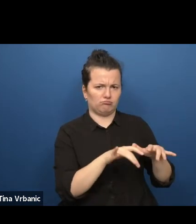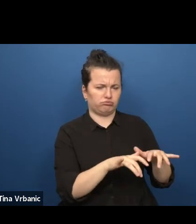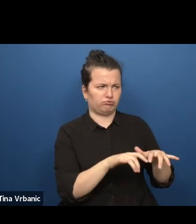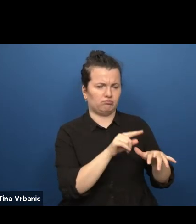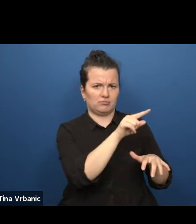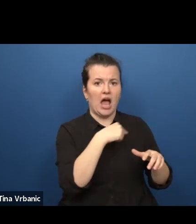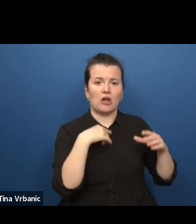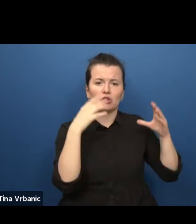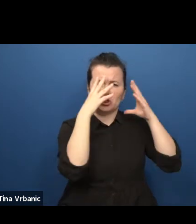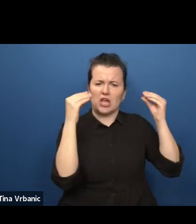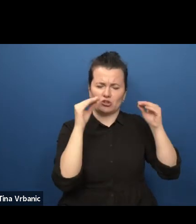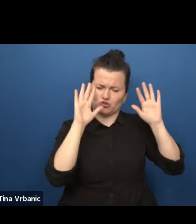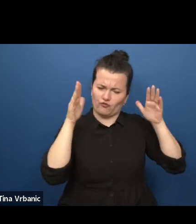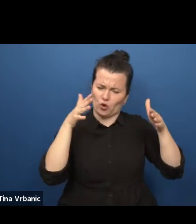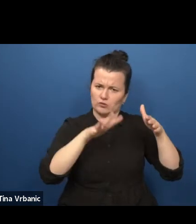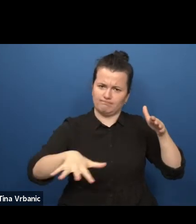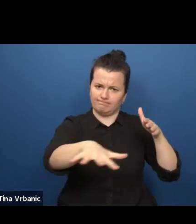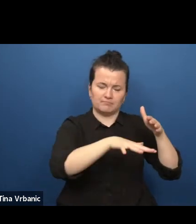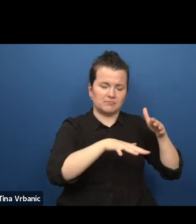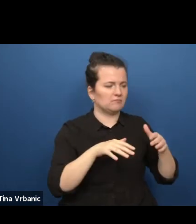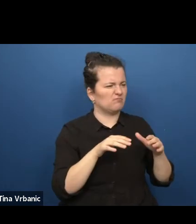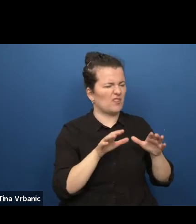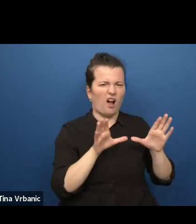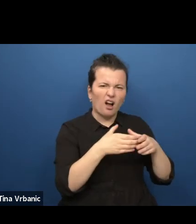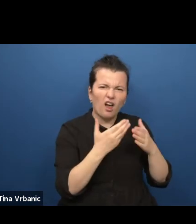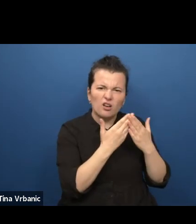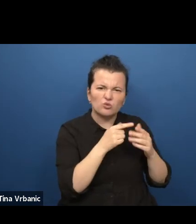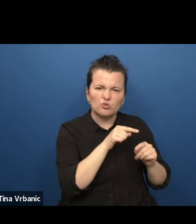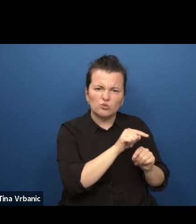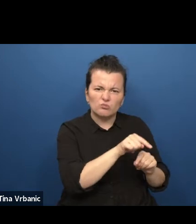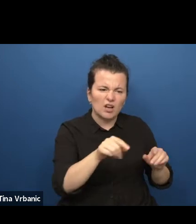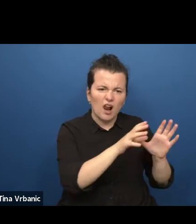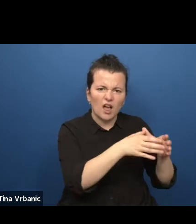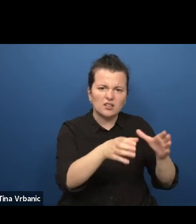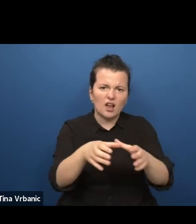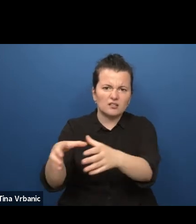It came to me as a big surprise that my first hit was the announcement